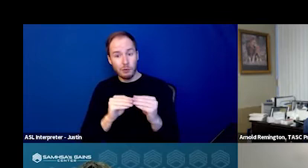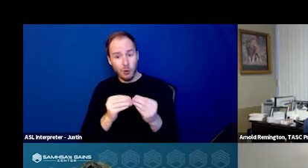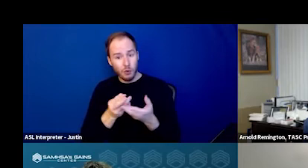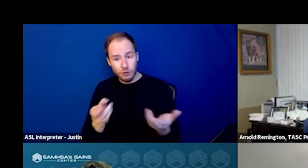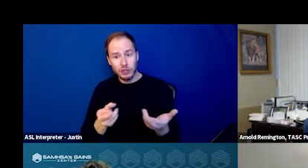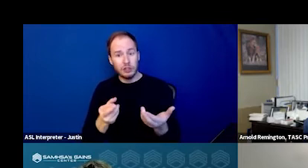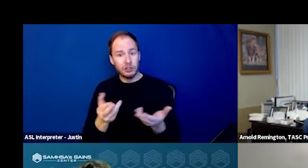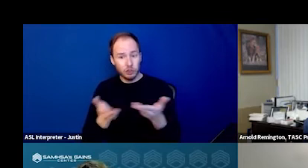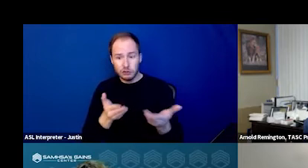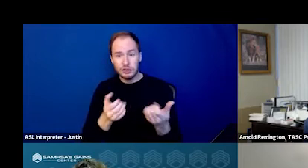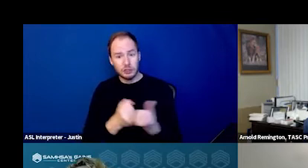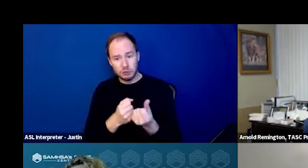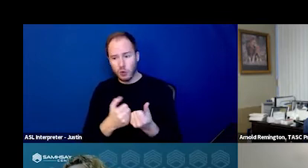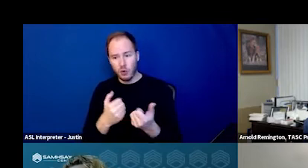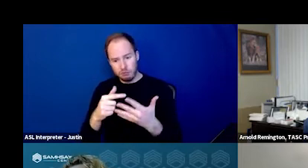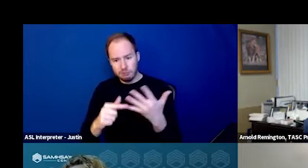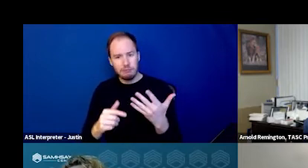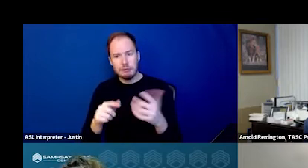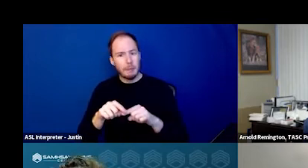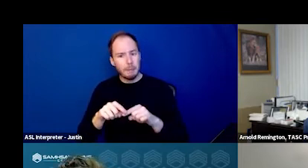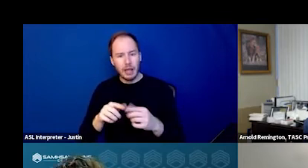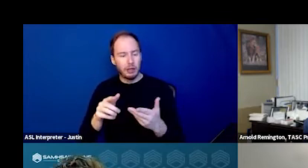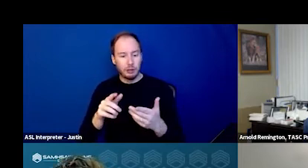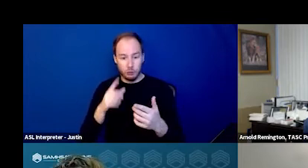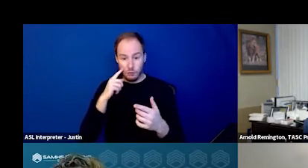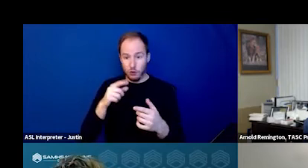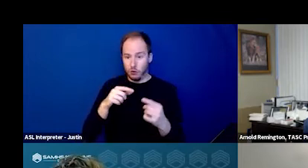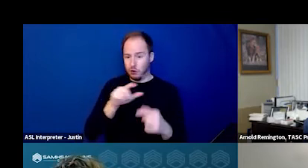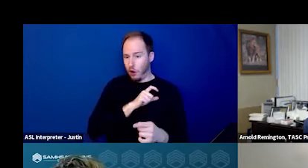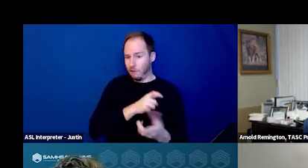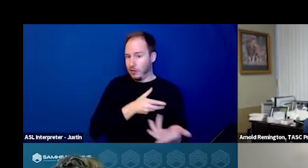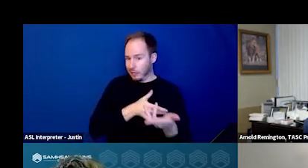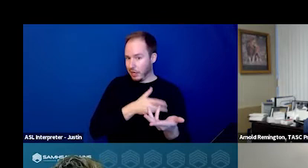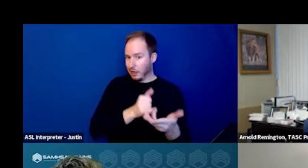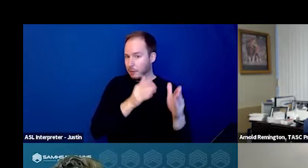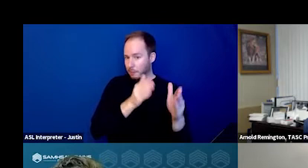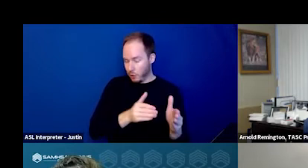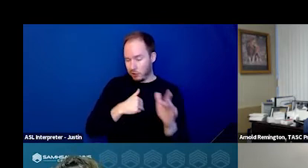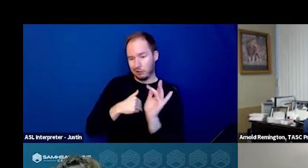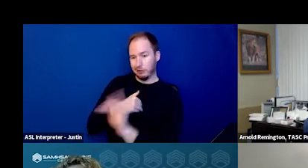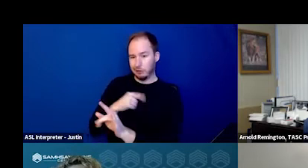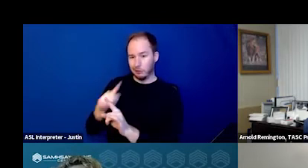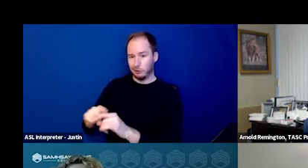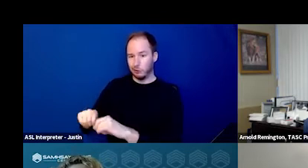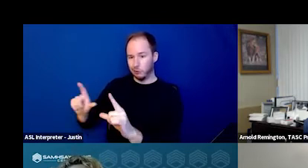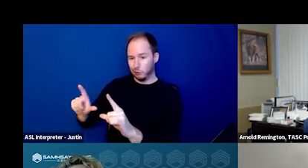between the time that the officers engage the individual in getting to the Crisis Care Center.